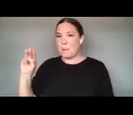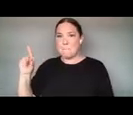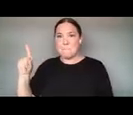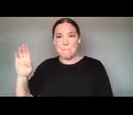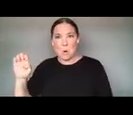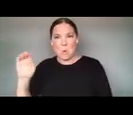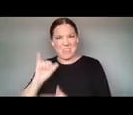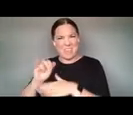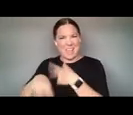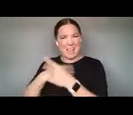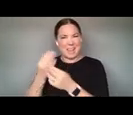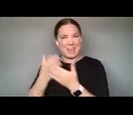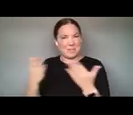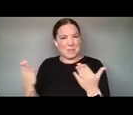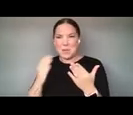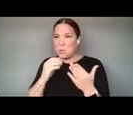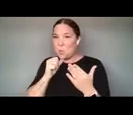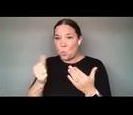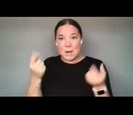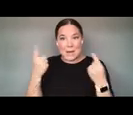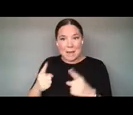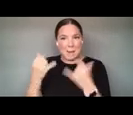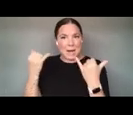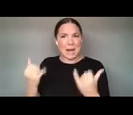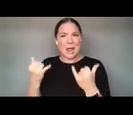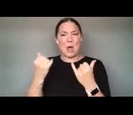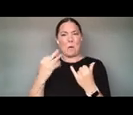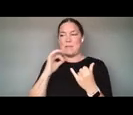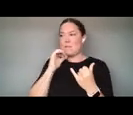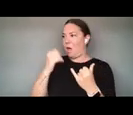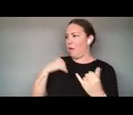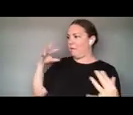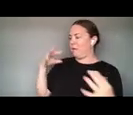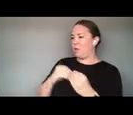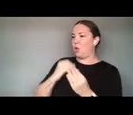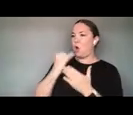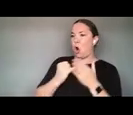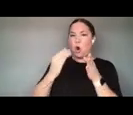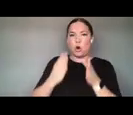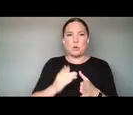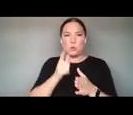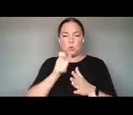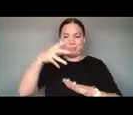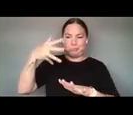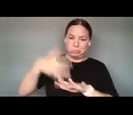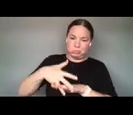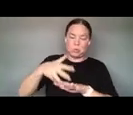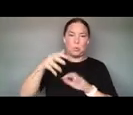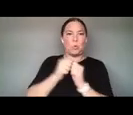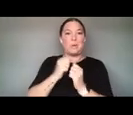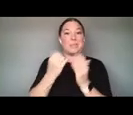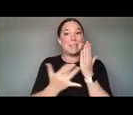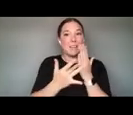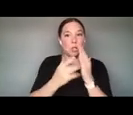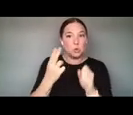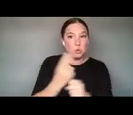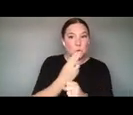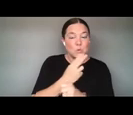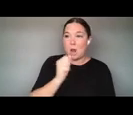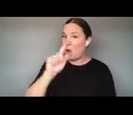ARTISTS WHO WERE ENGAGED IN TECHNOLOGY CREATION, NOT JUST TECHNOLOGY USING, TECHNOLOGY CREATION.